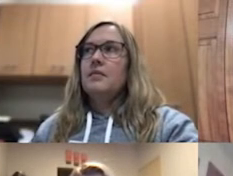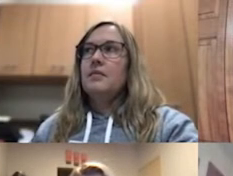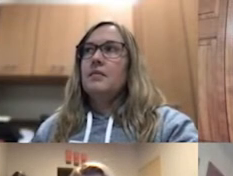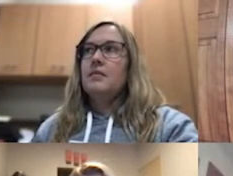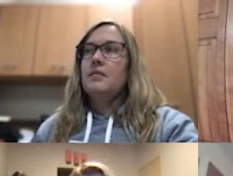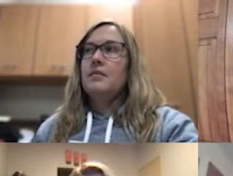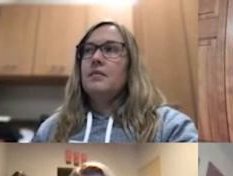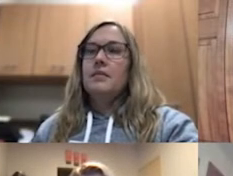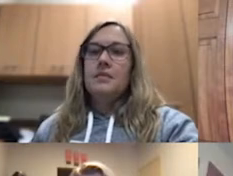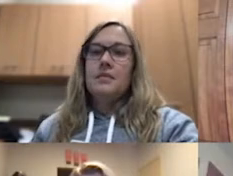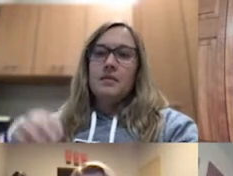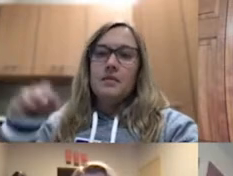Serafin sommerfeldt